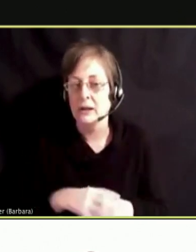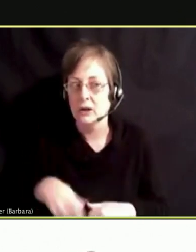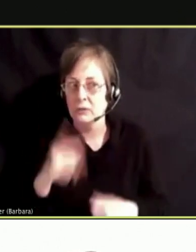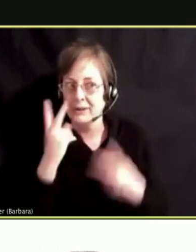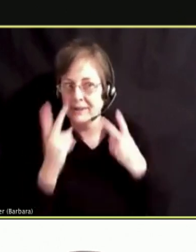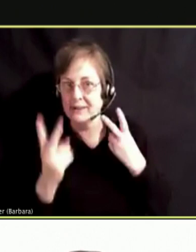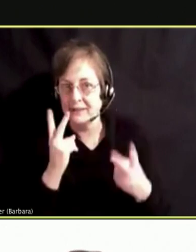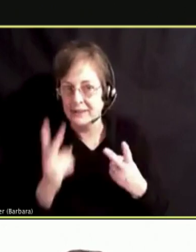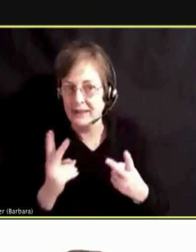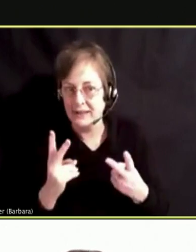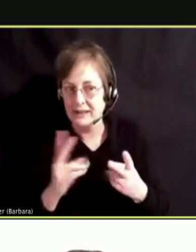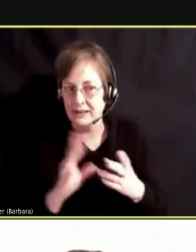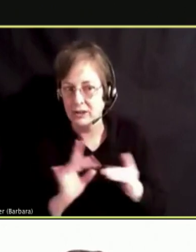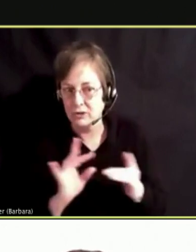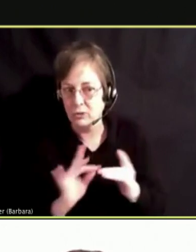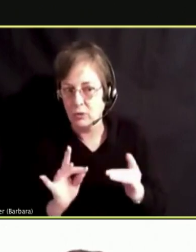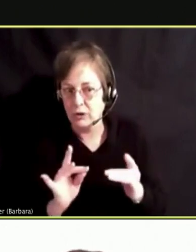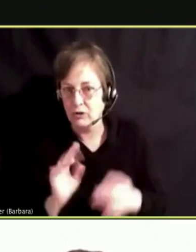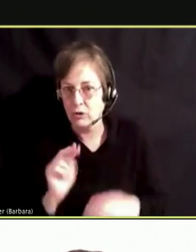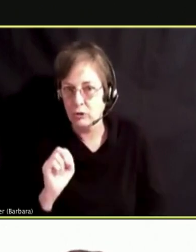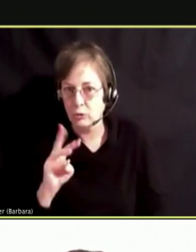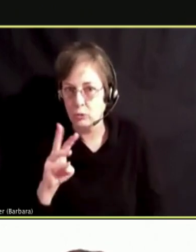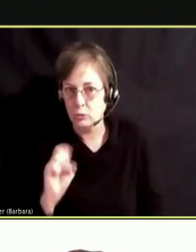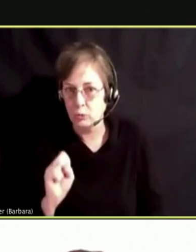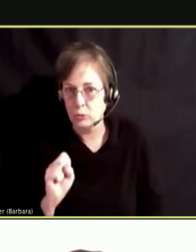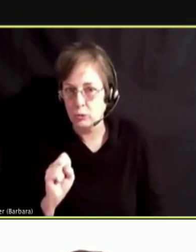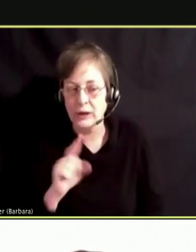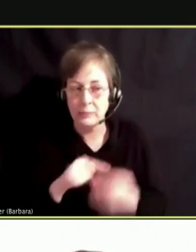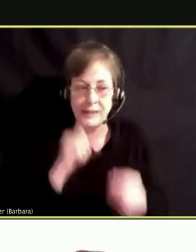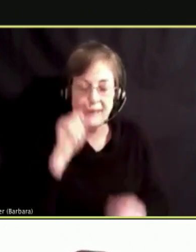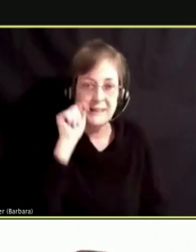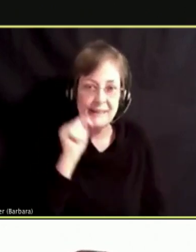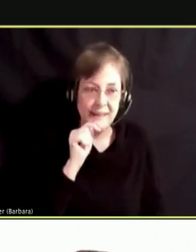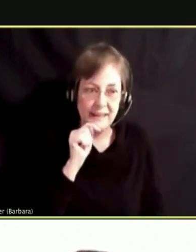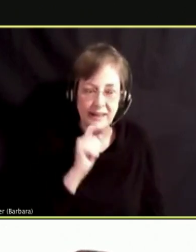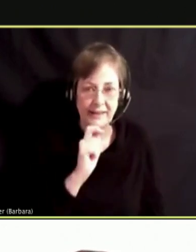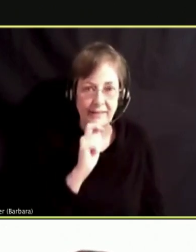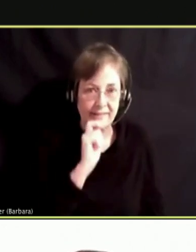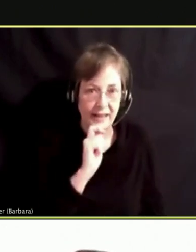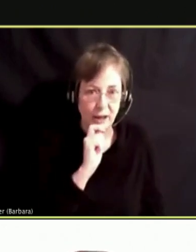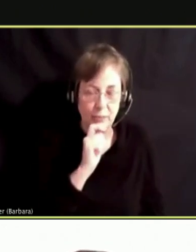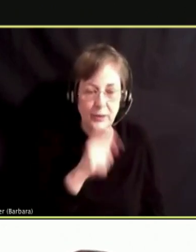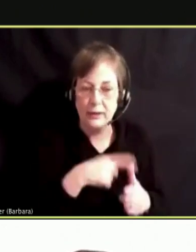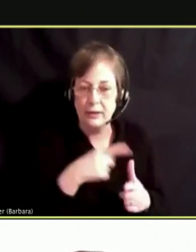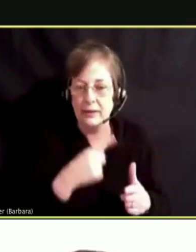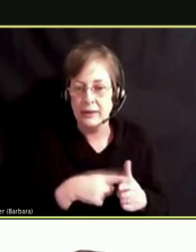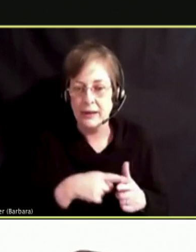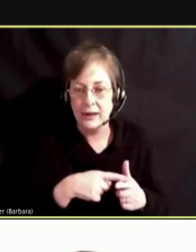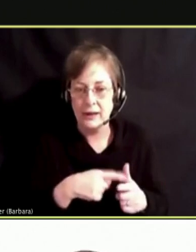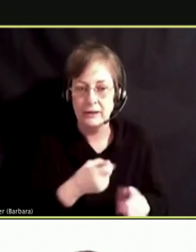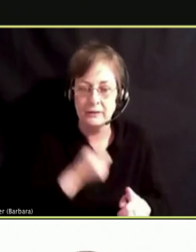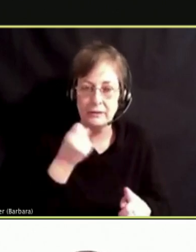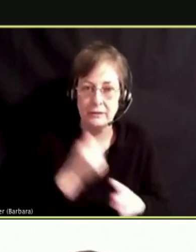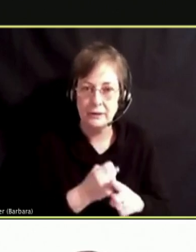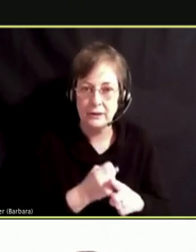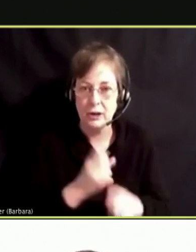THE NEWS OF TEENAGERS WHO VAPE AND END UP IN THE HOSPITAL IN THE CATCH COVID AND BECAUSE